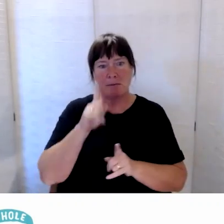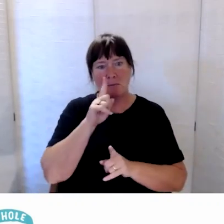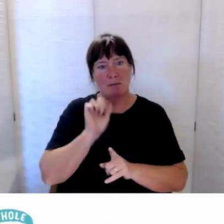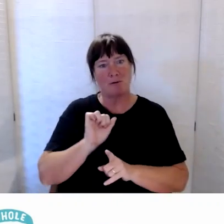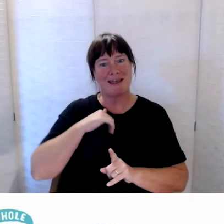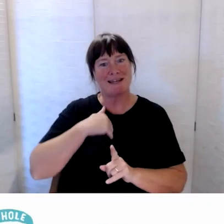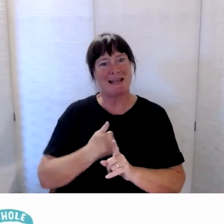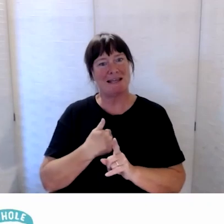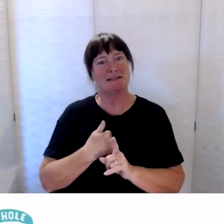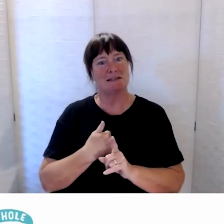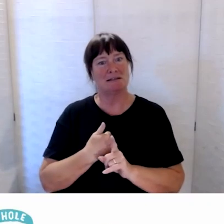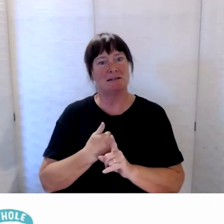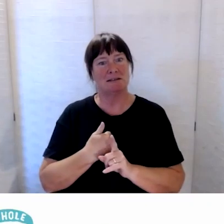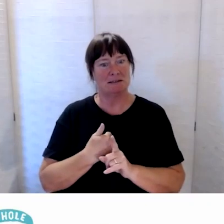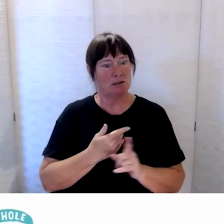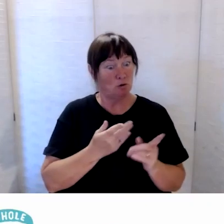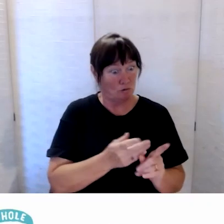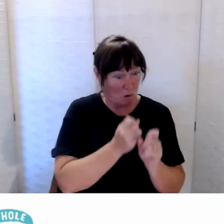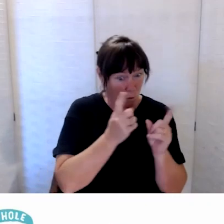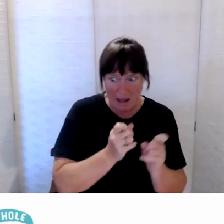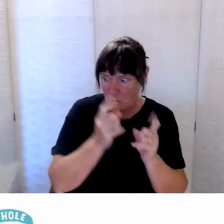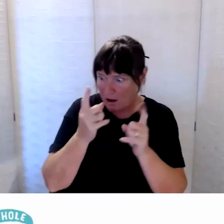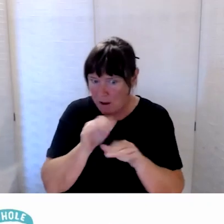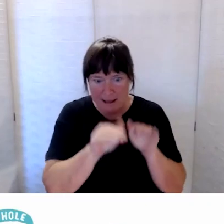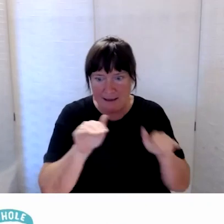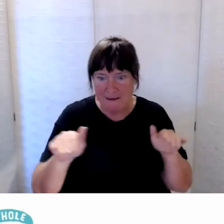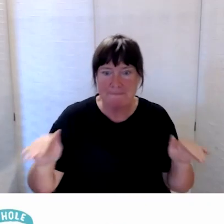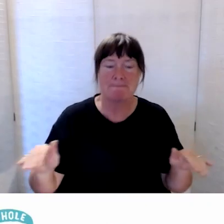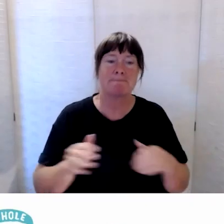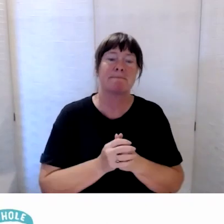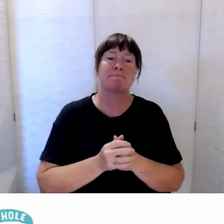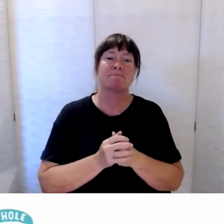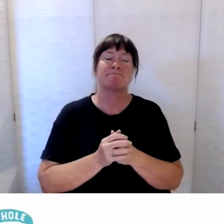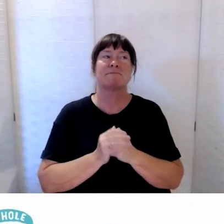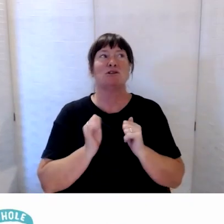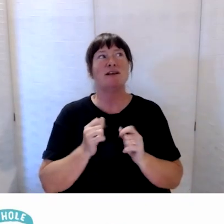have been front and center. And so that’s been a positive, if you like.